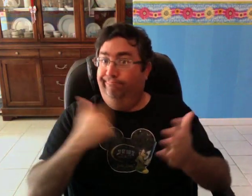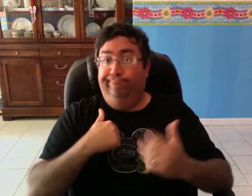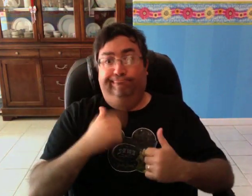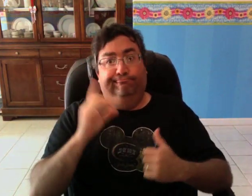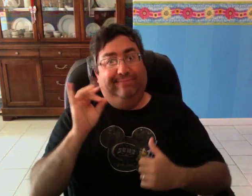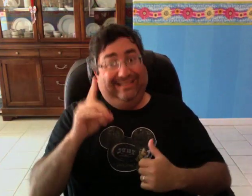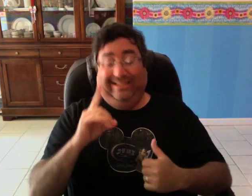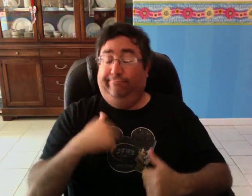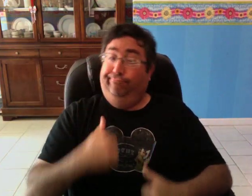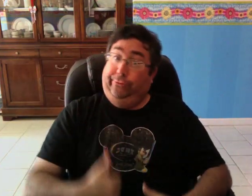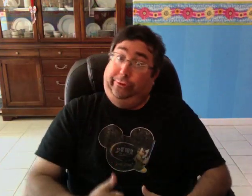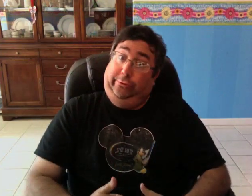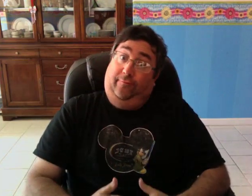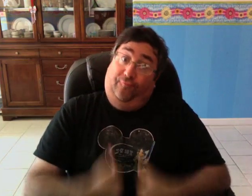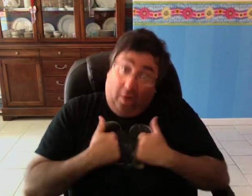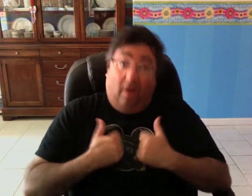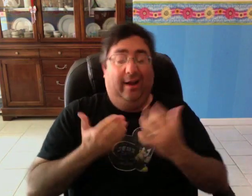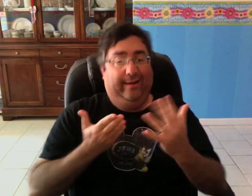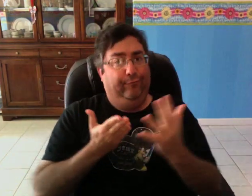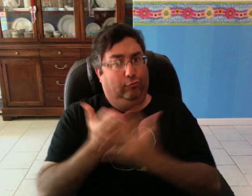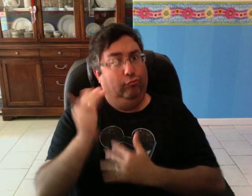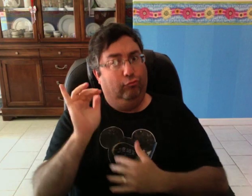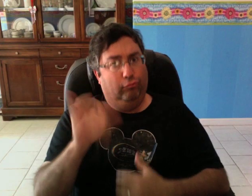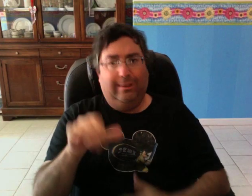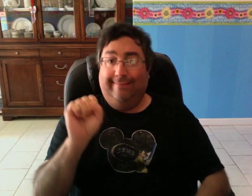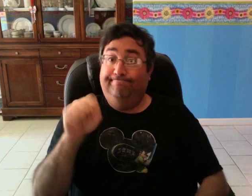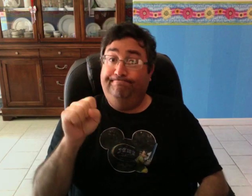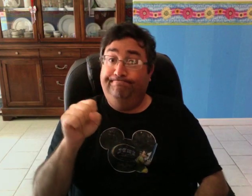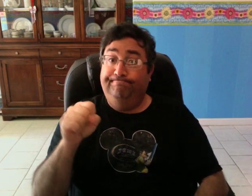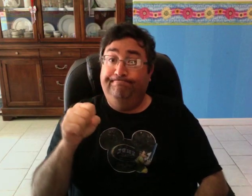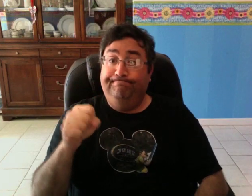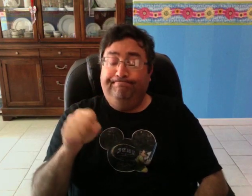But I did it and I did SURVIVE the experience.